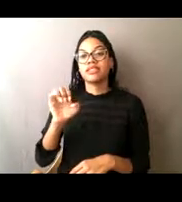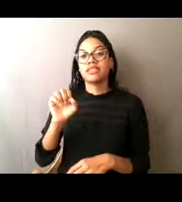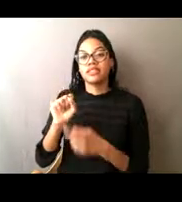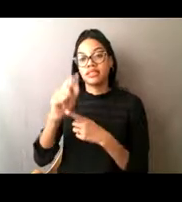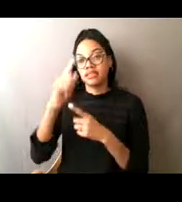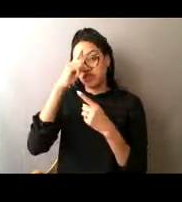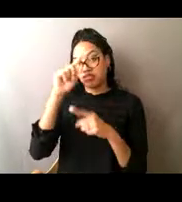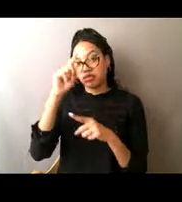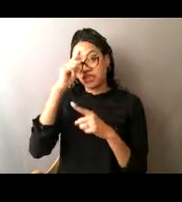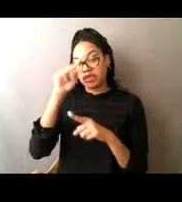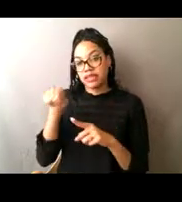up in her last answer.